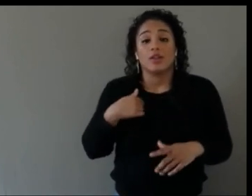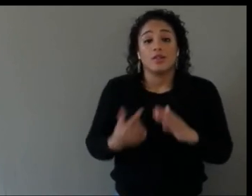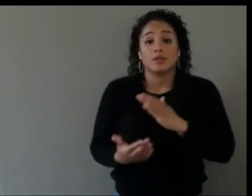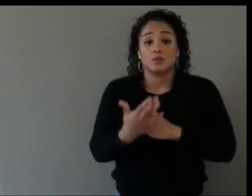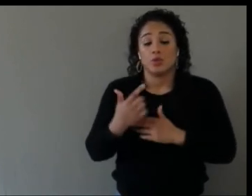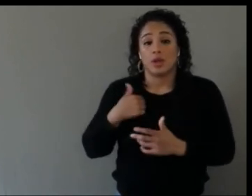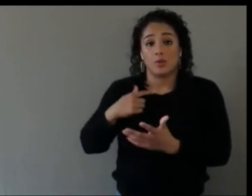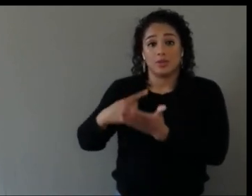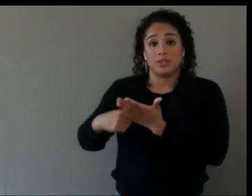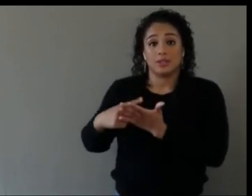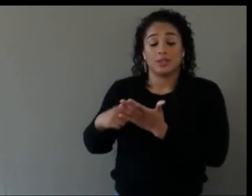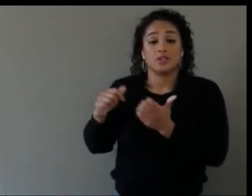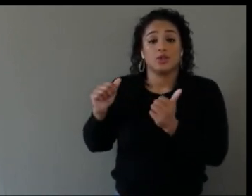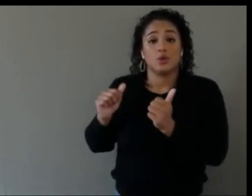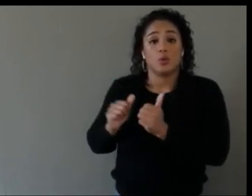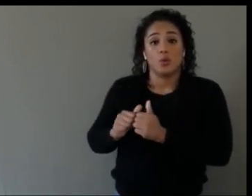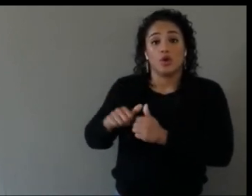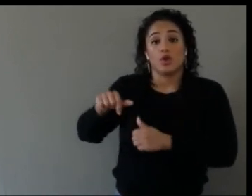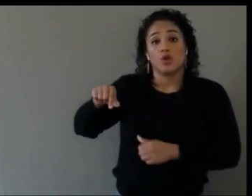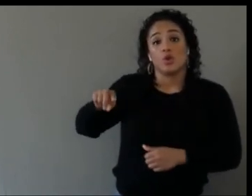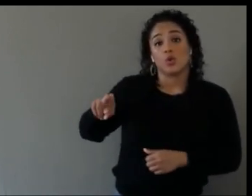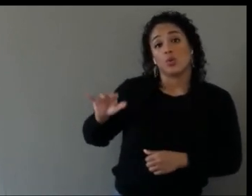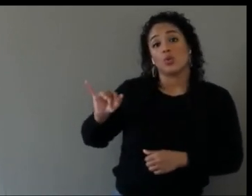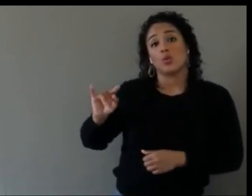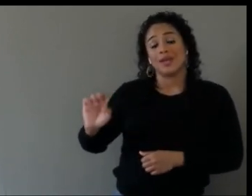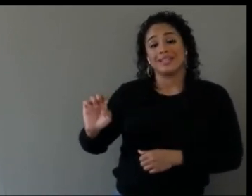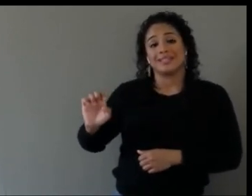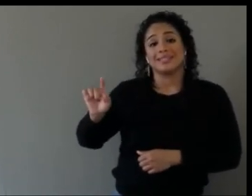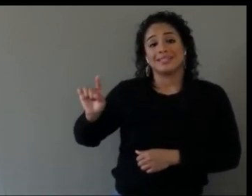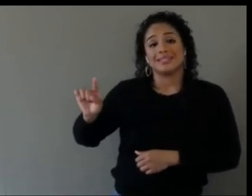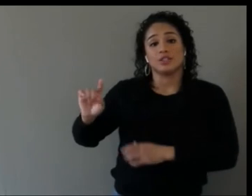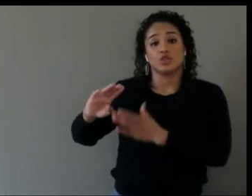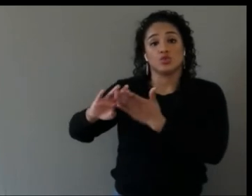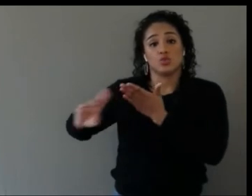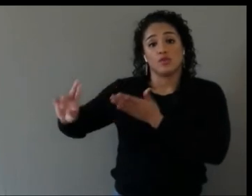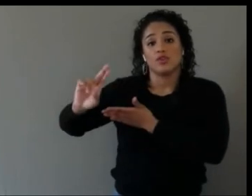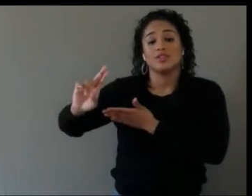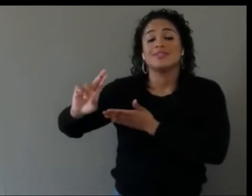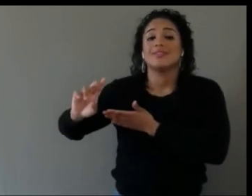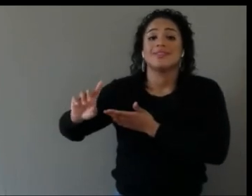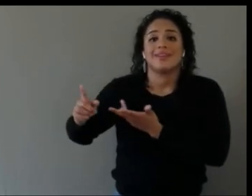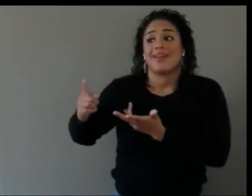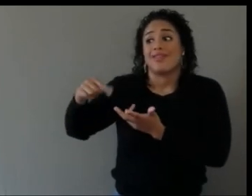different perspective, so I think looking at things from a human centered design perspective,